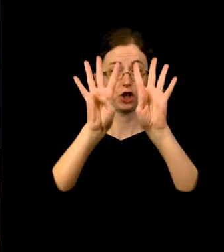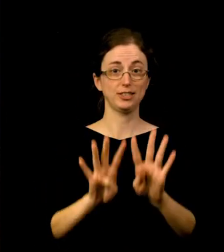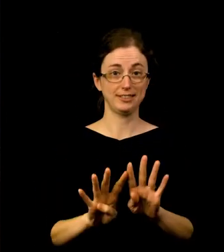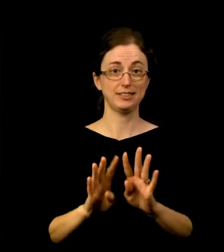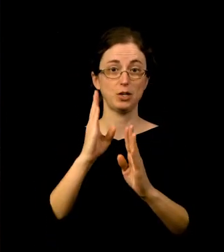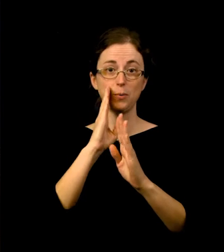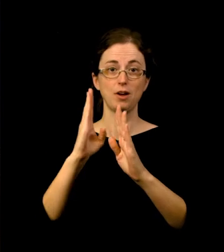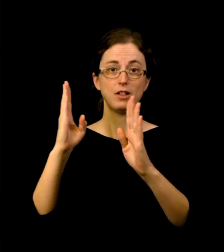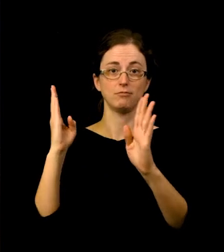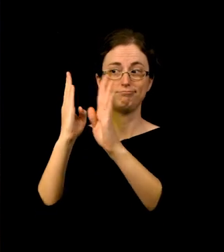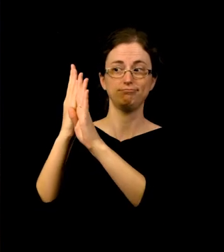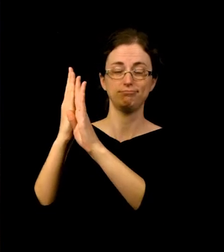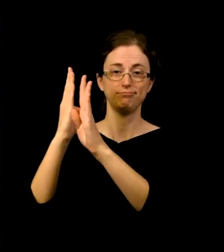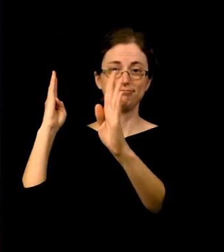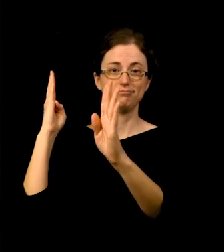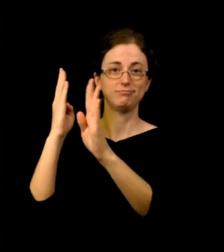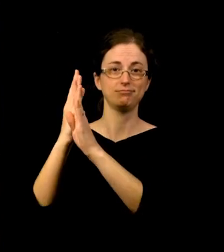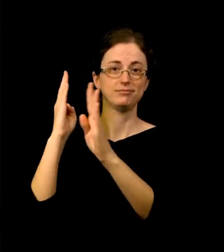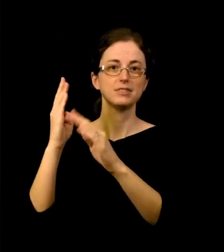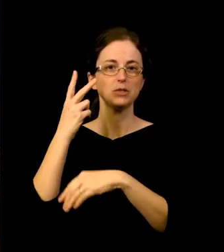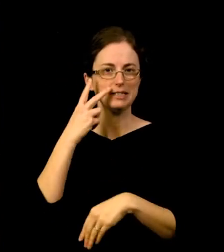creating a new viewing experience depending on your vantage point.